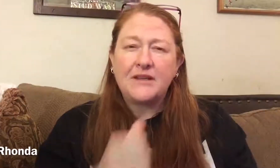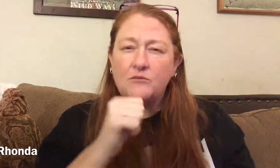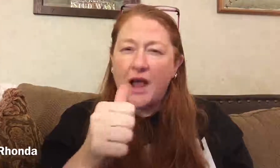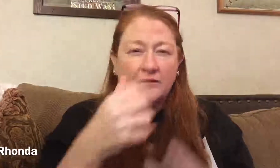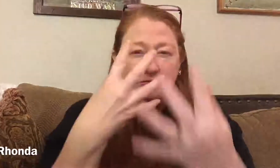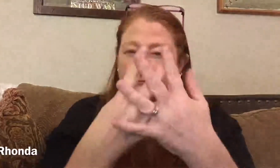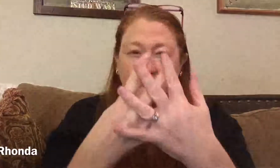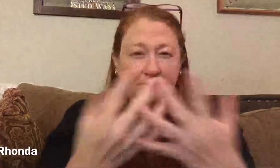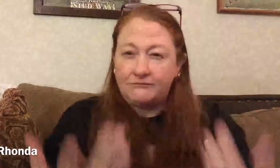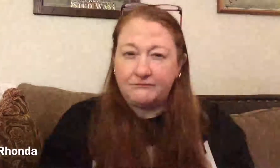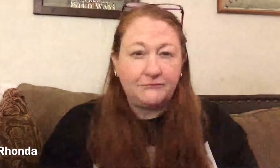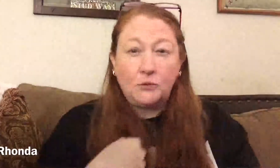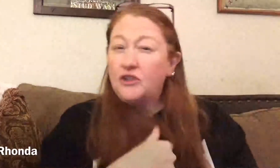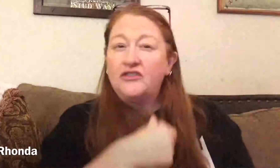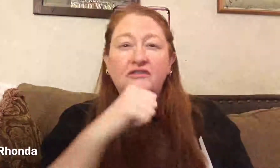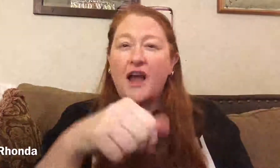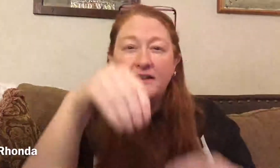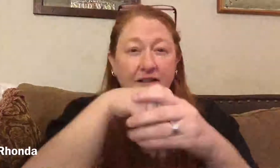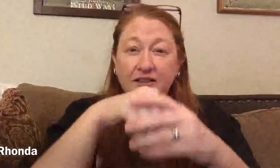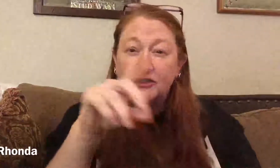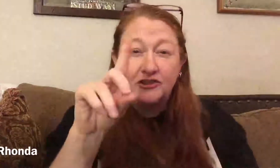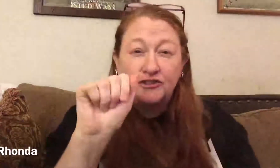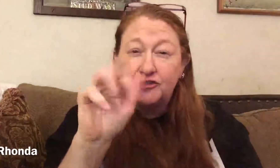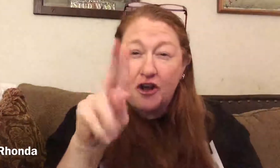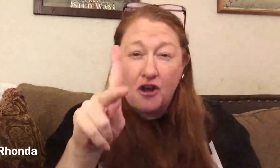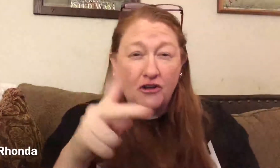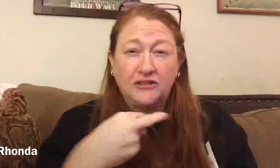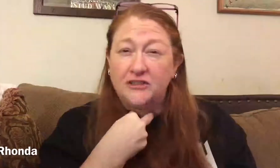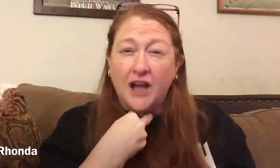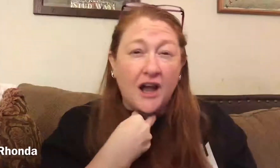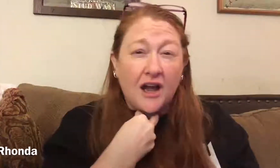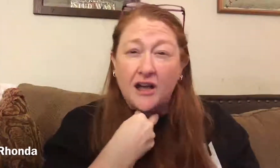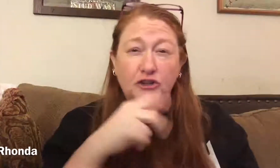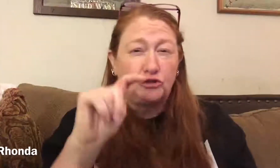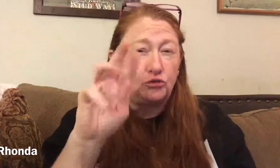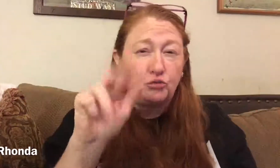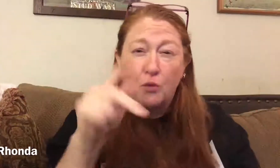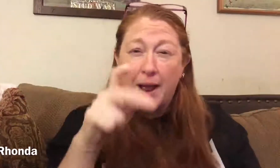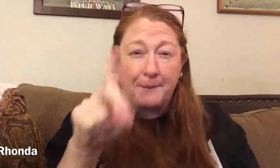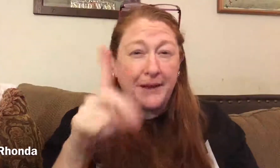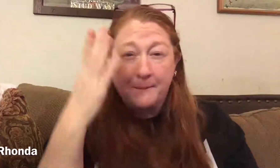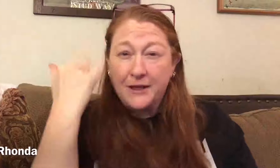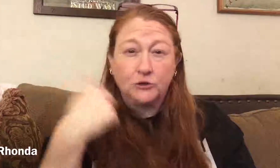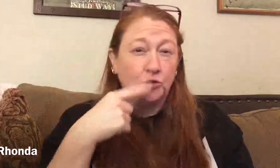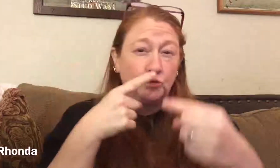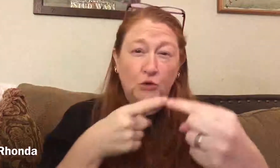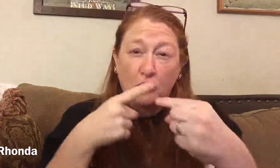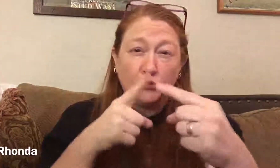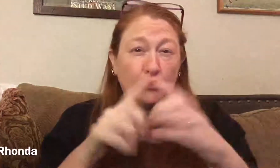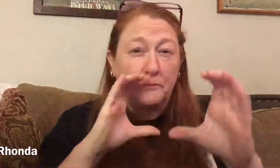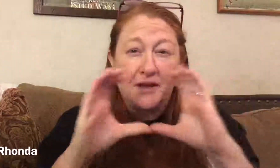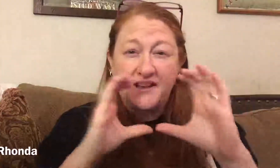We are not imprisoned... We are not trapped in the dark just because we struggle to communicate, no.